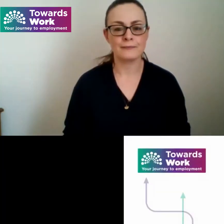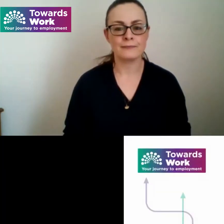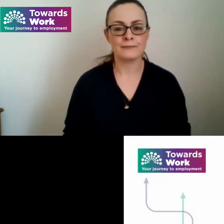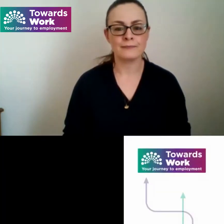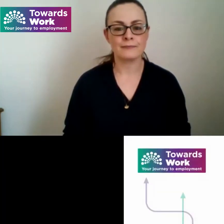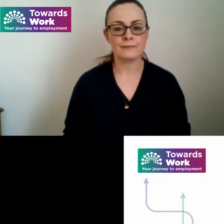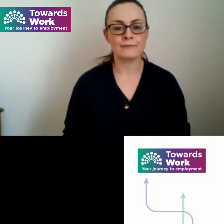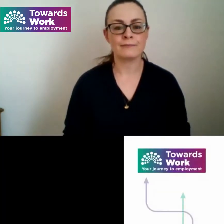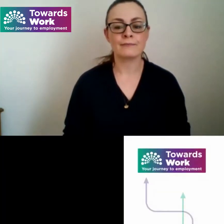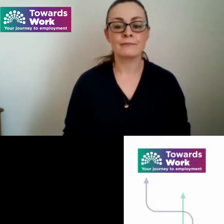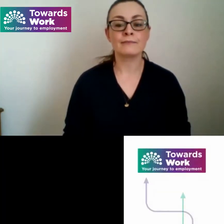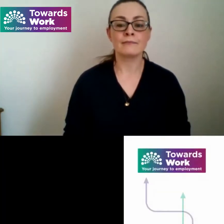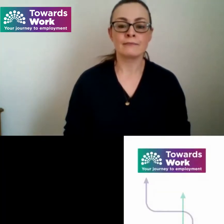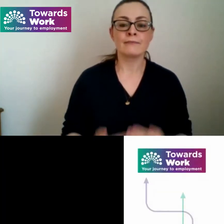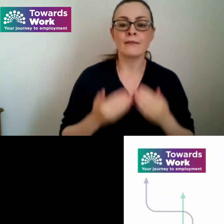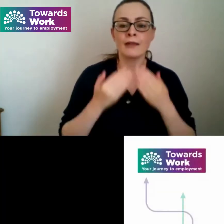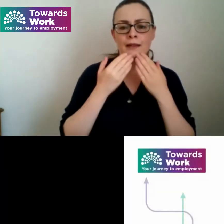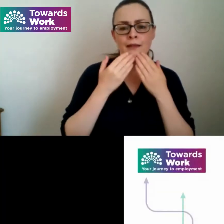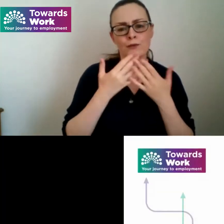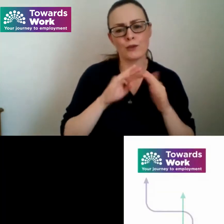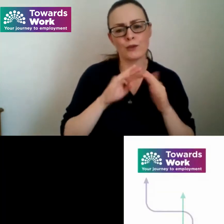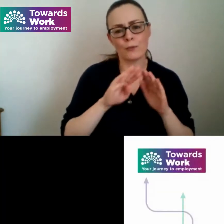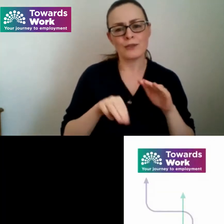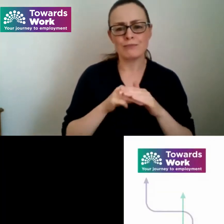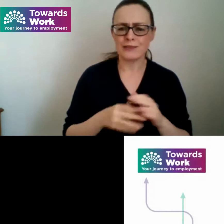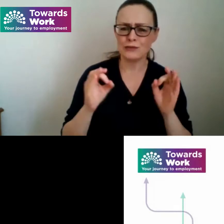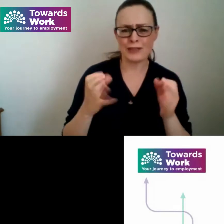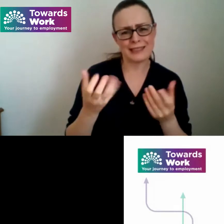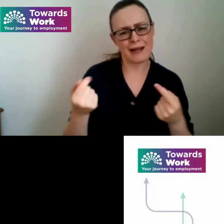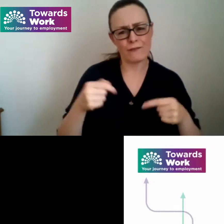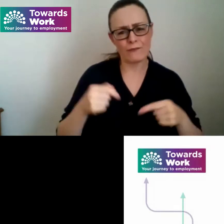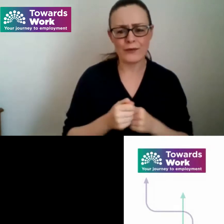Thank you so much Minister it's wonderful to have you here we appreciate your words very much